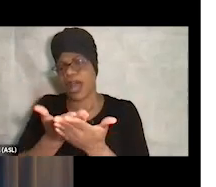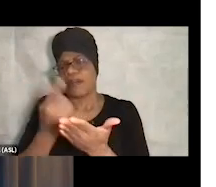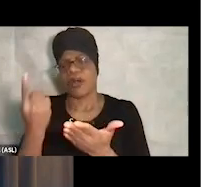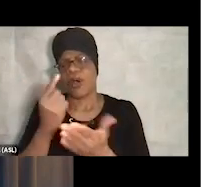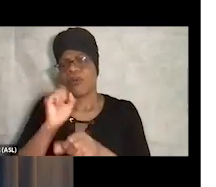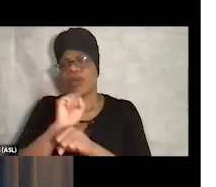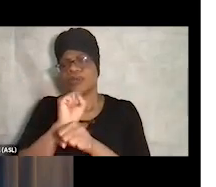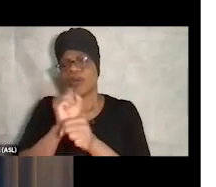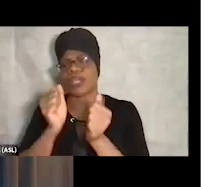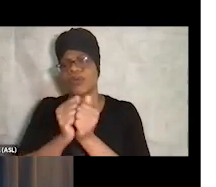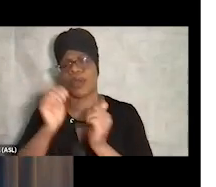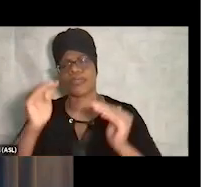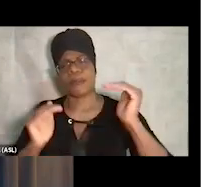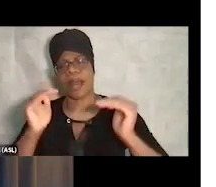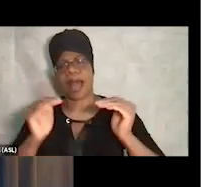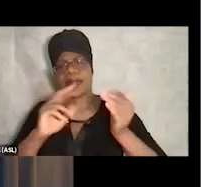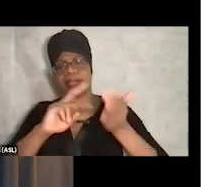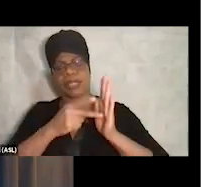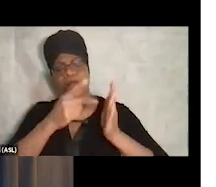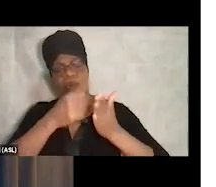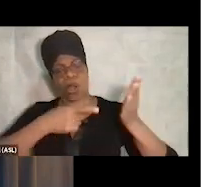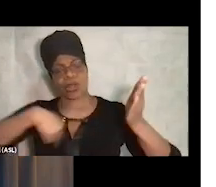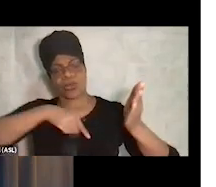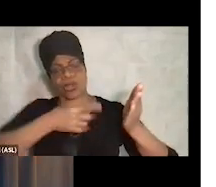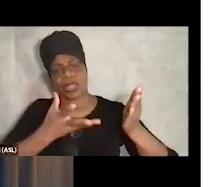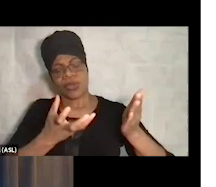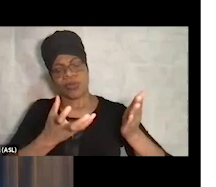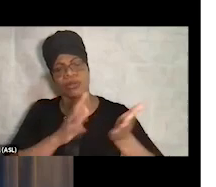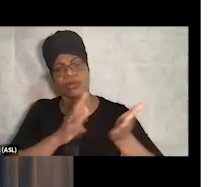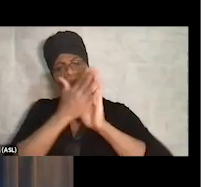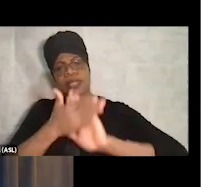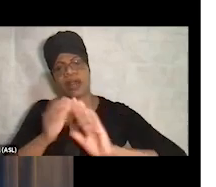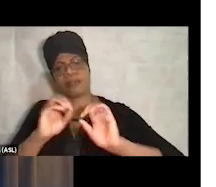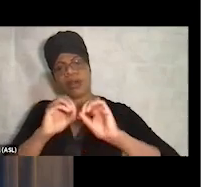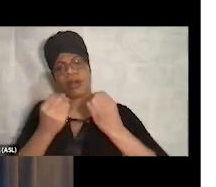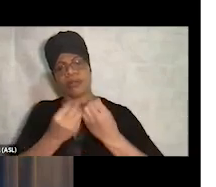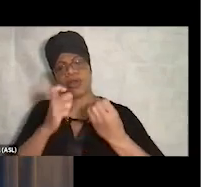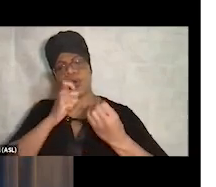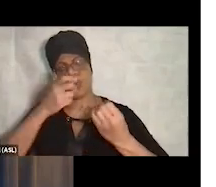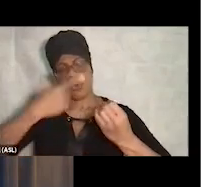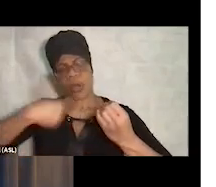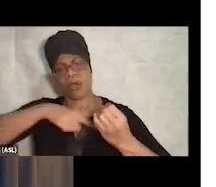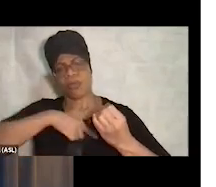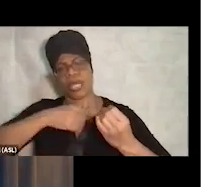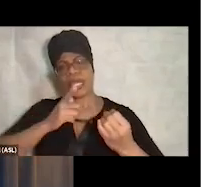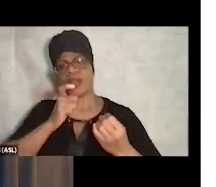between what do we want to be as an organization. Who are we and who are we not?